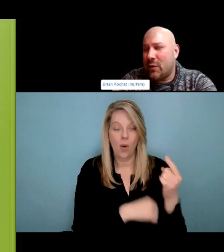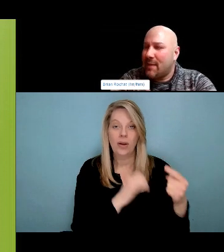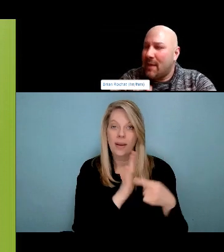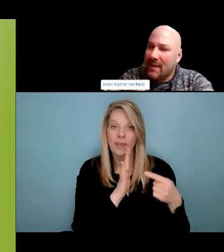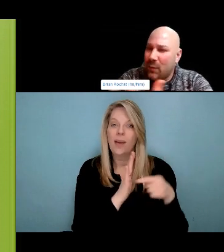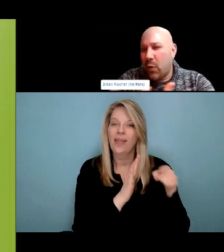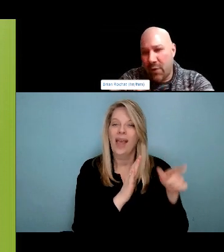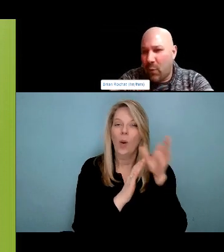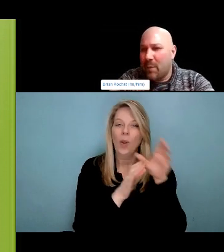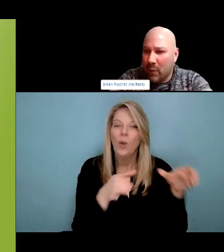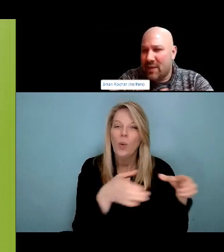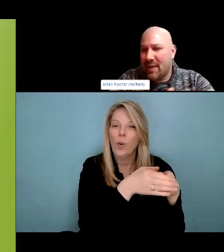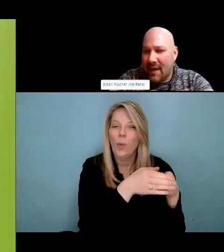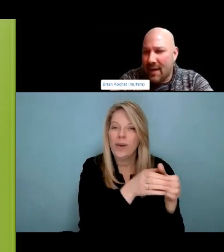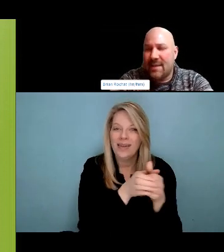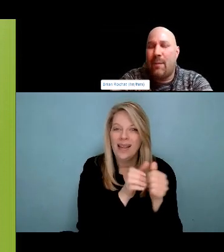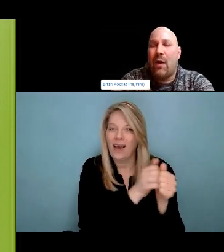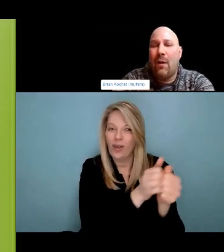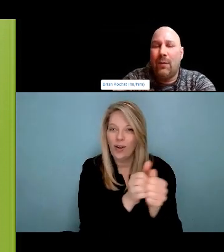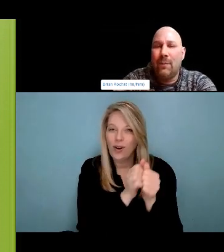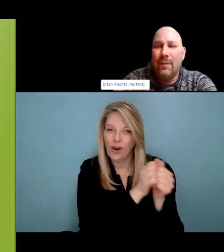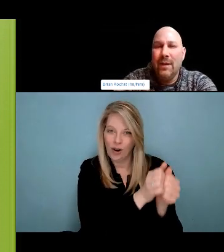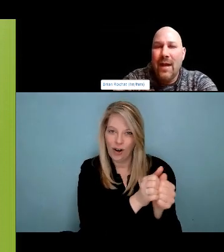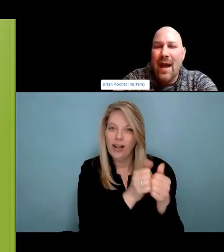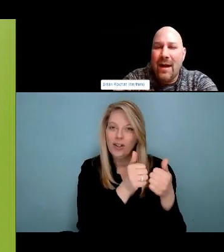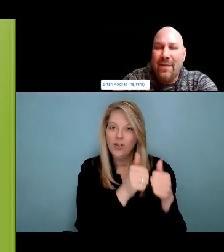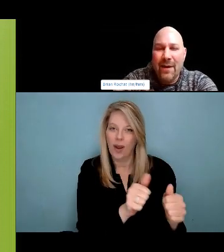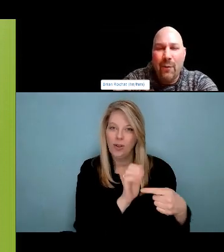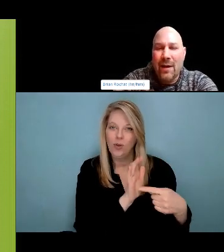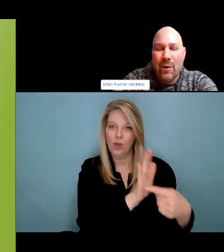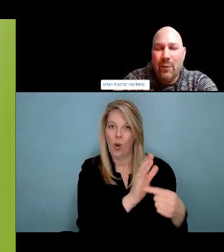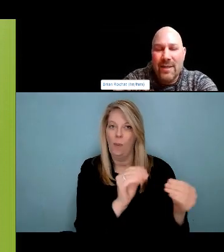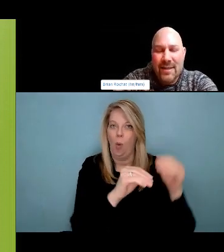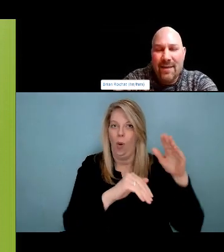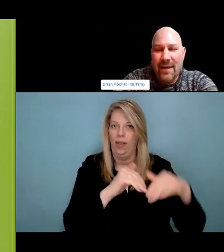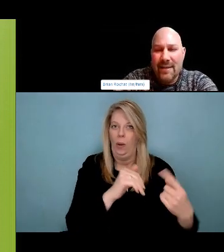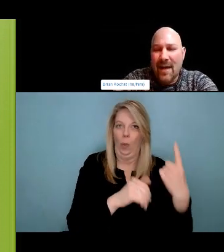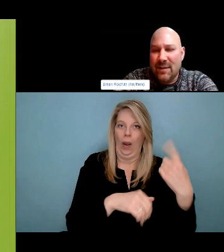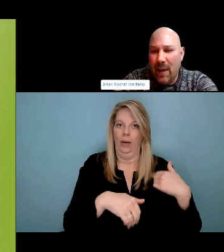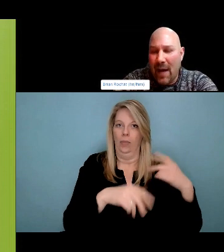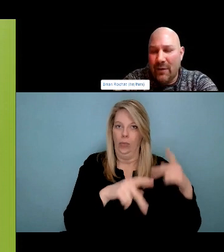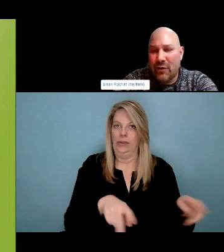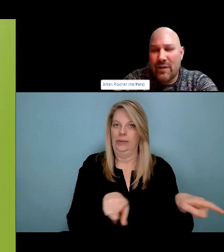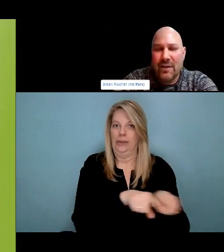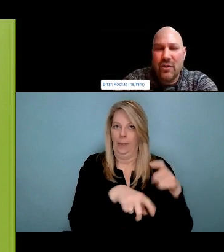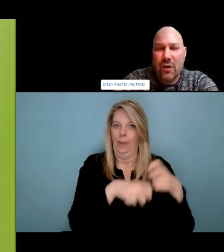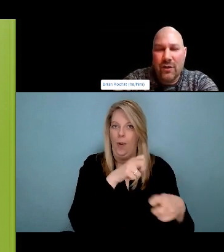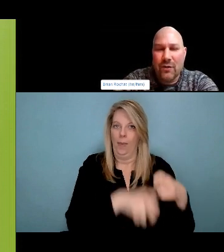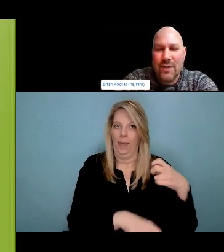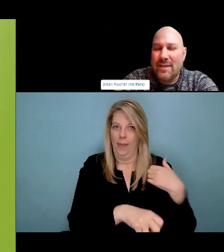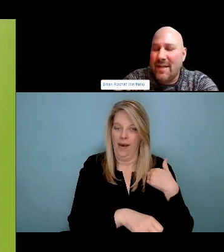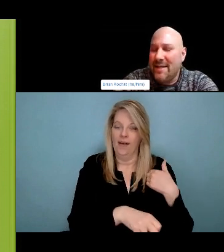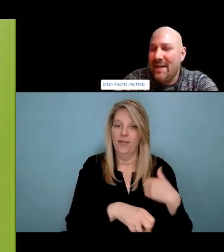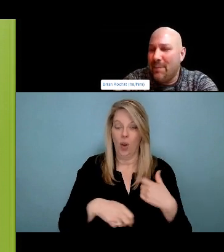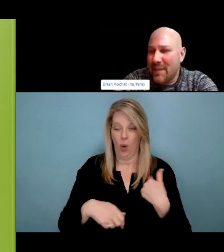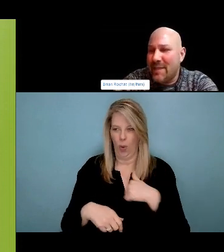too shy or ashamed to seek help for themselves and I say there's hope for you. Peer workers are there for support and to make sure that people are safe. Out there